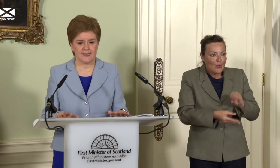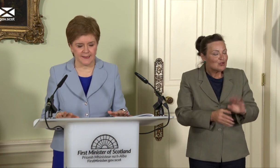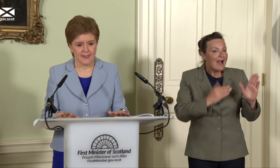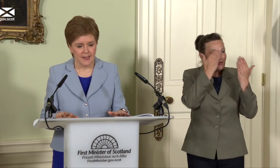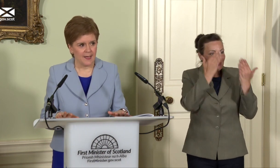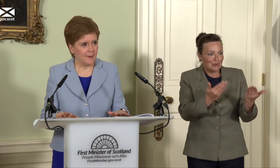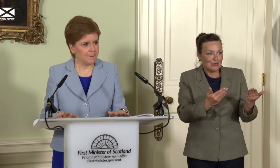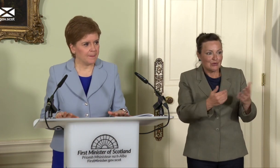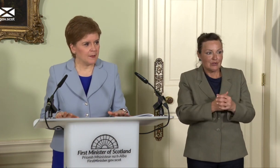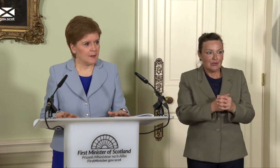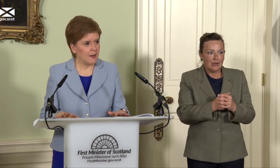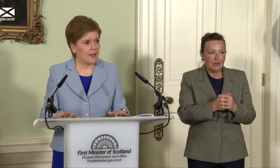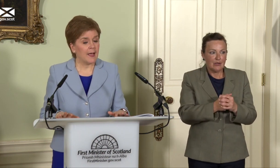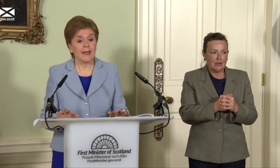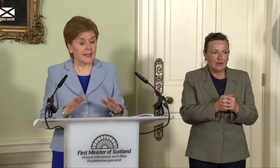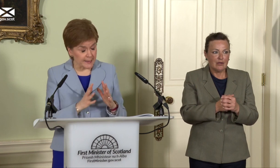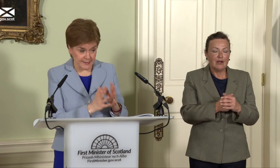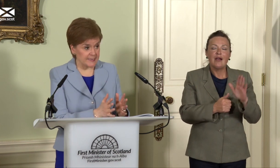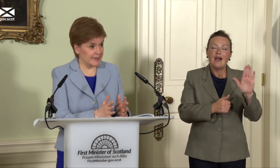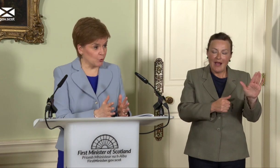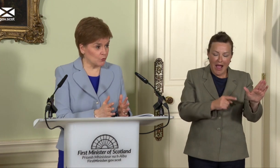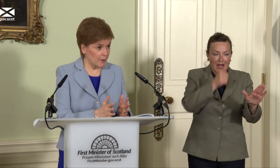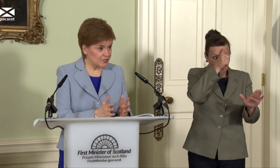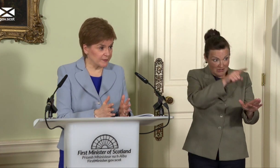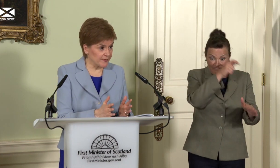He’s been found guilty of sexual misconduct. Indeed, and I’m not questioning that,